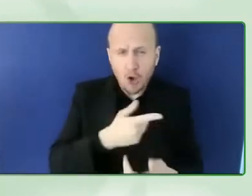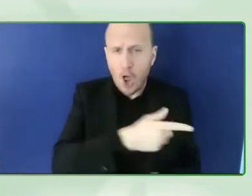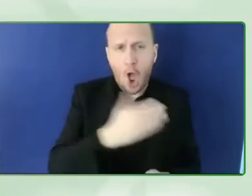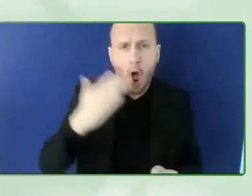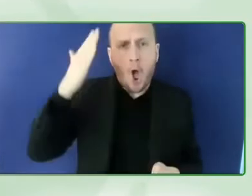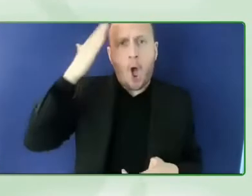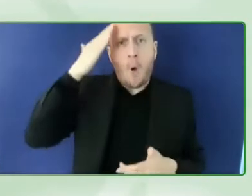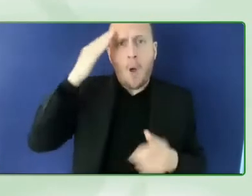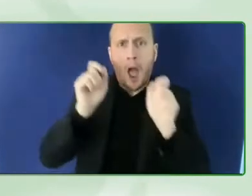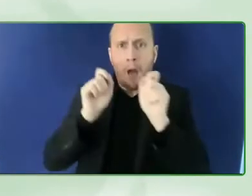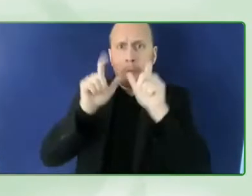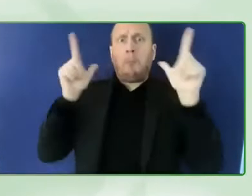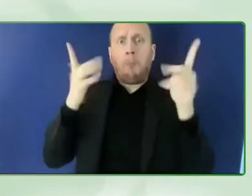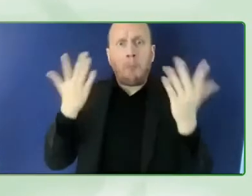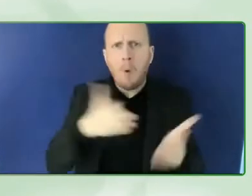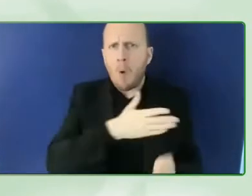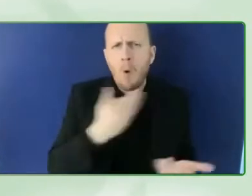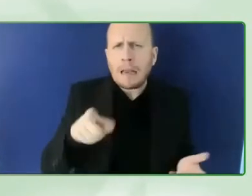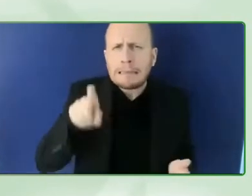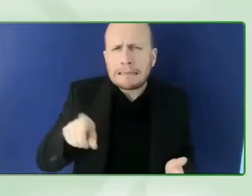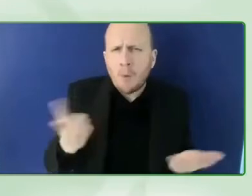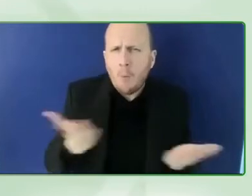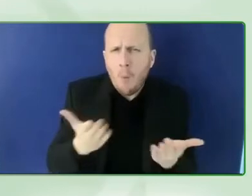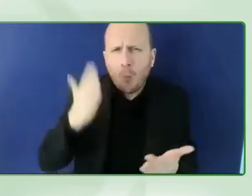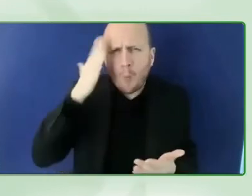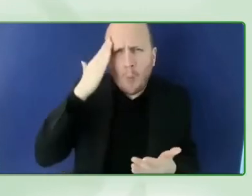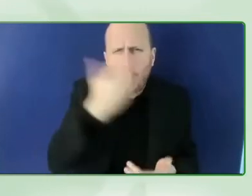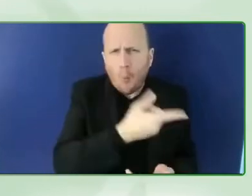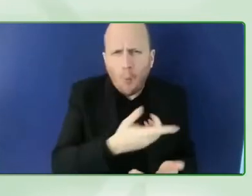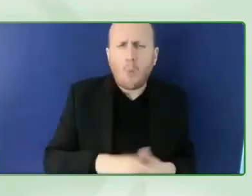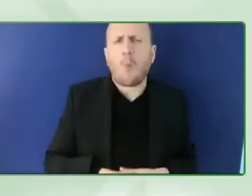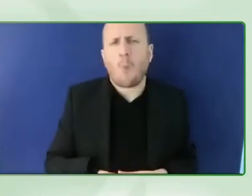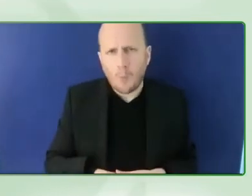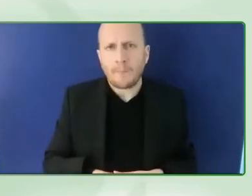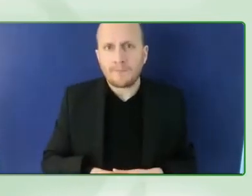before the awareness we need to do the research and we need to understand the main barriers